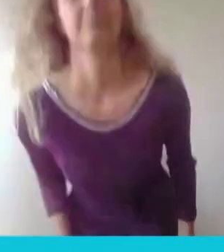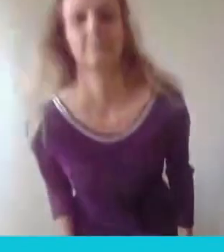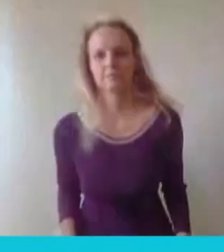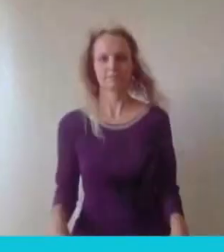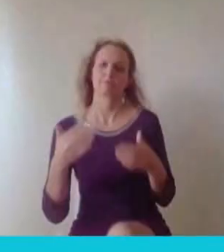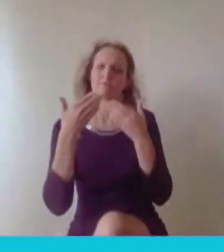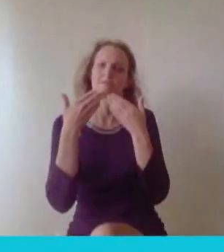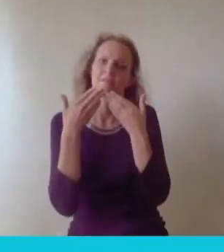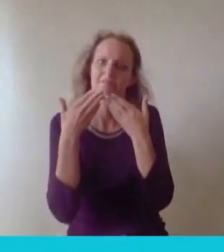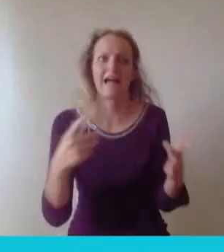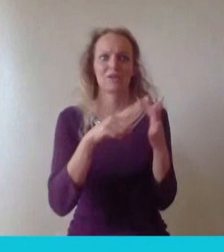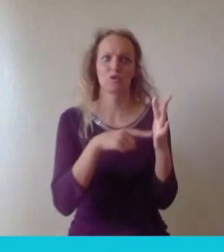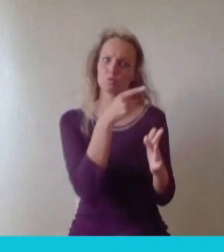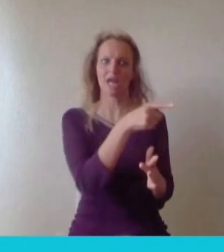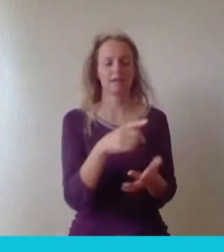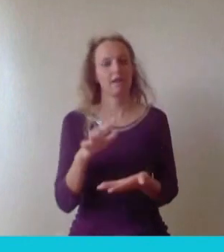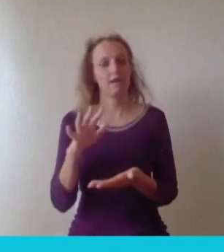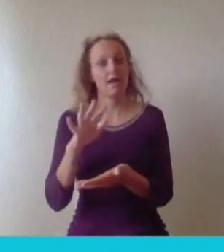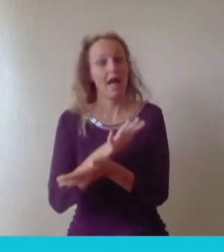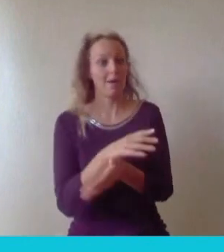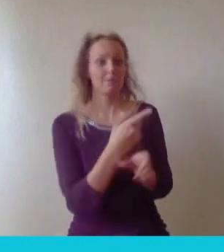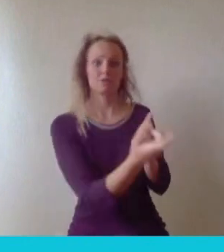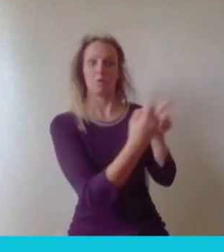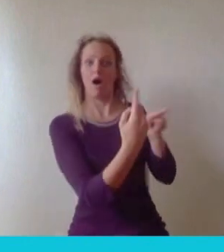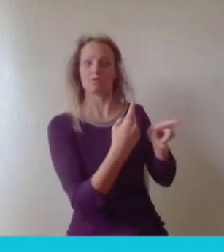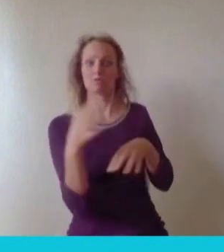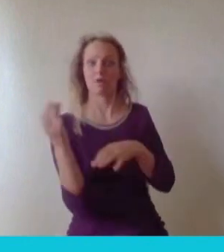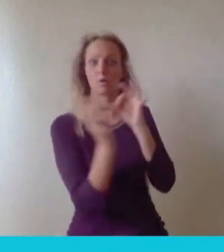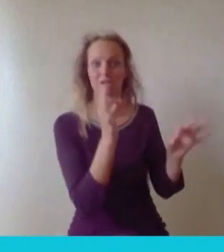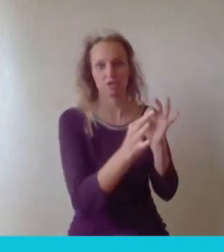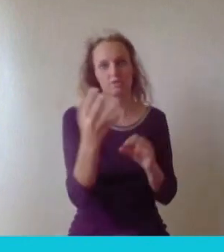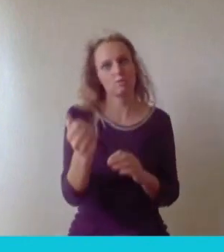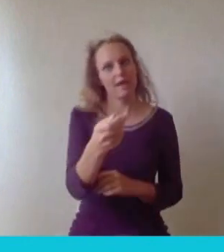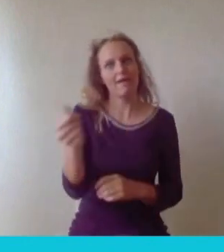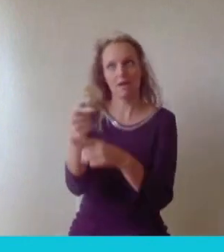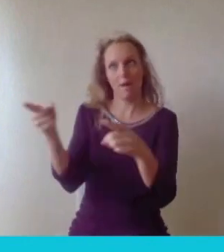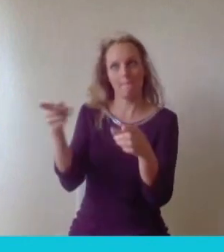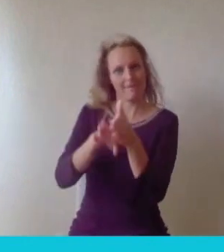So I just following on from your conversation really there,